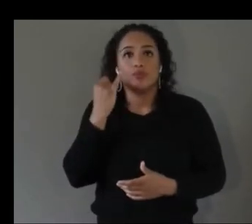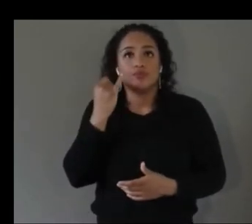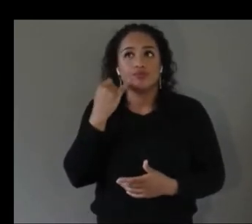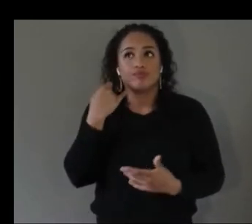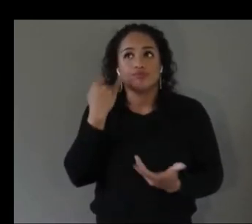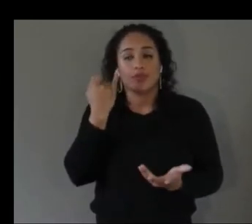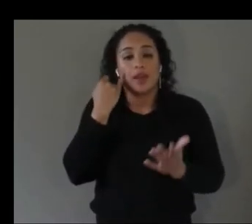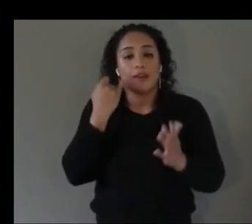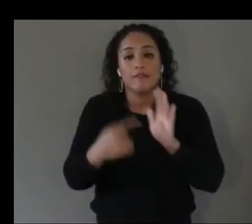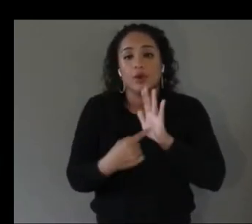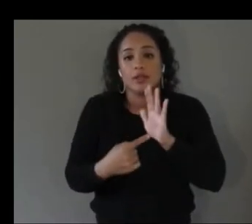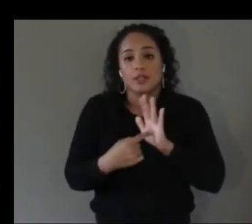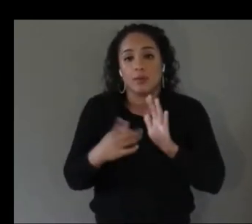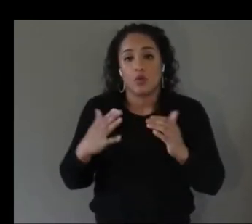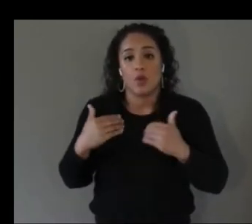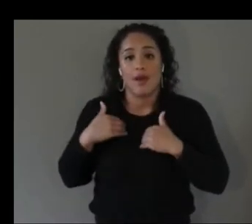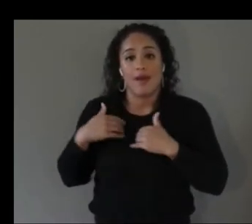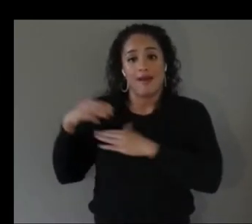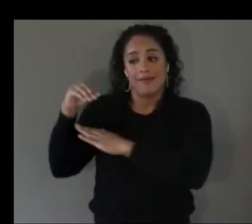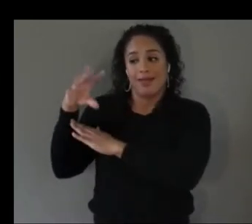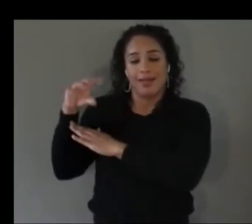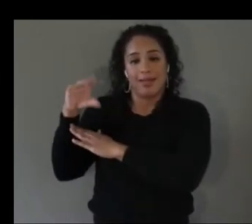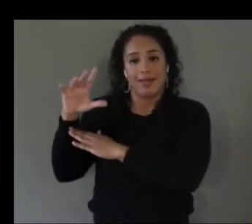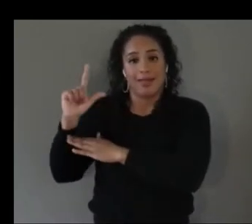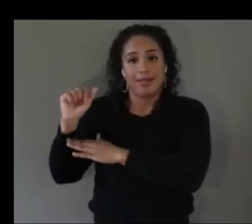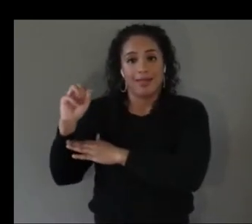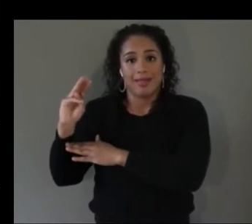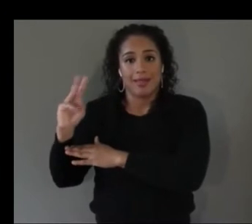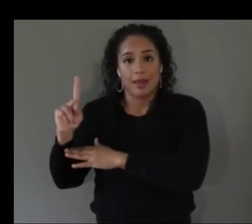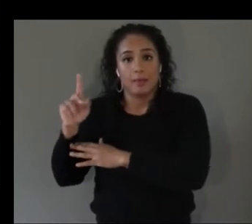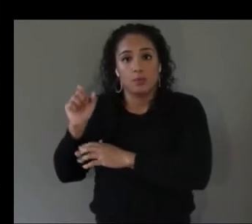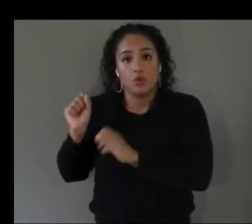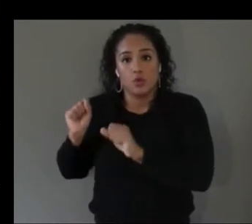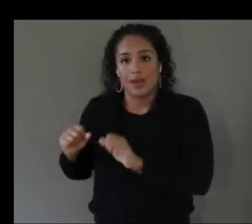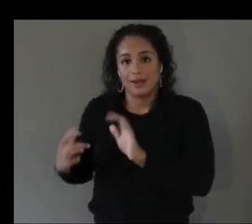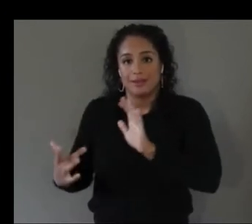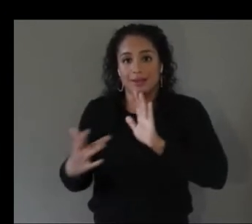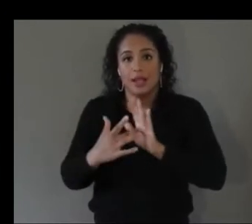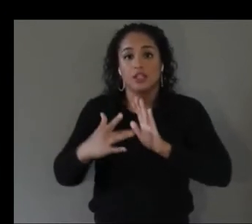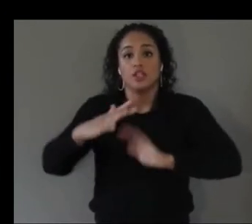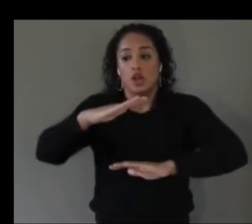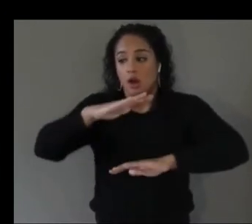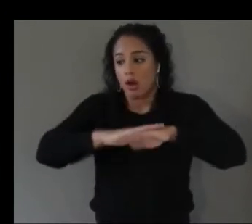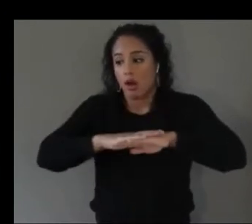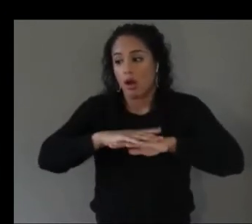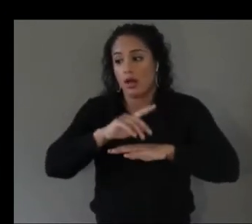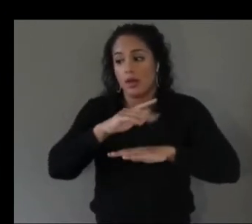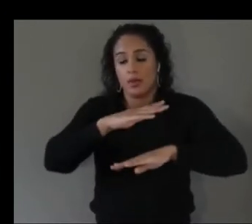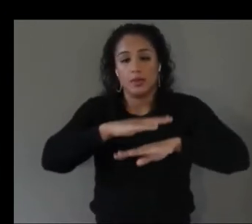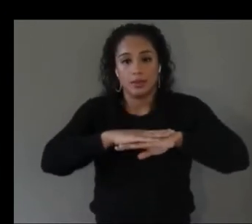lamp to place you could select on the table so but this was manually coded for now and i think the